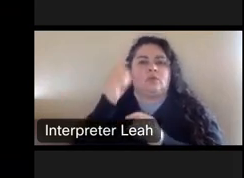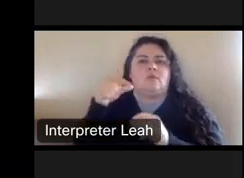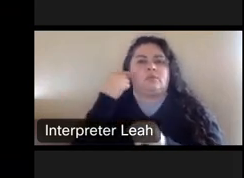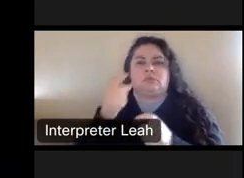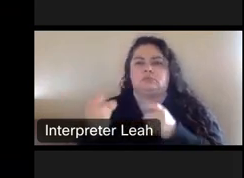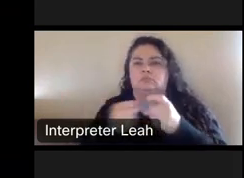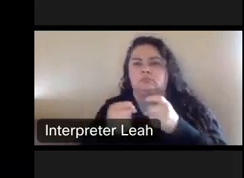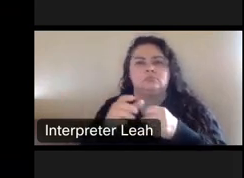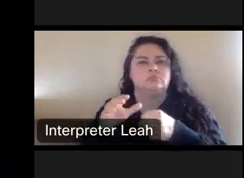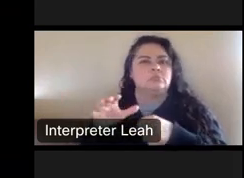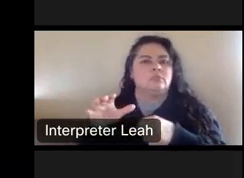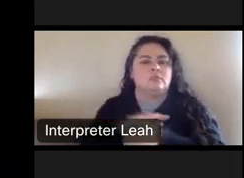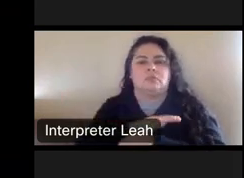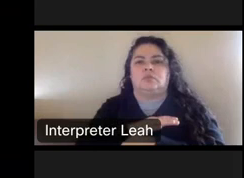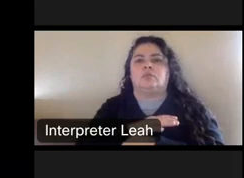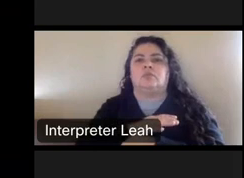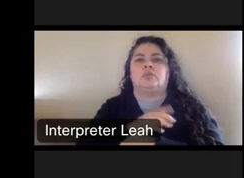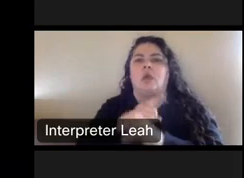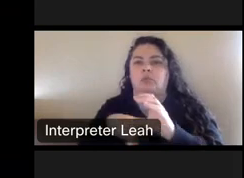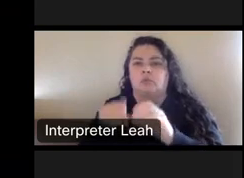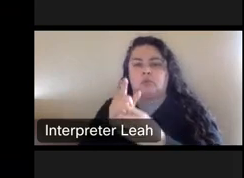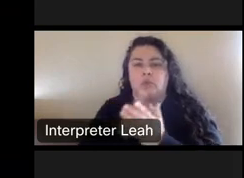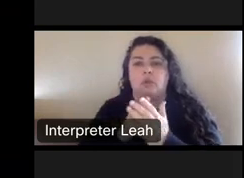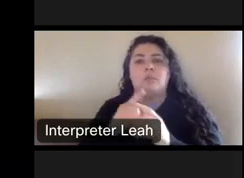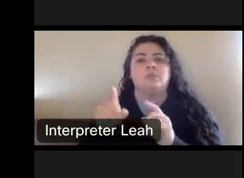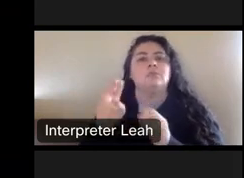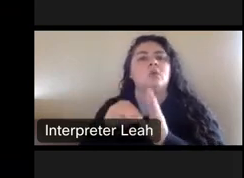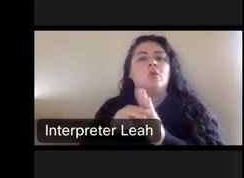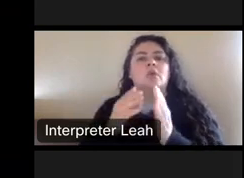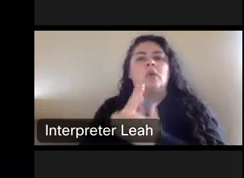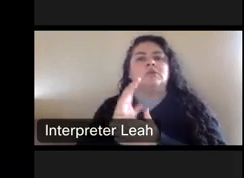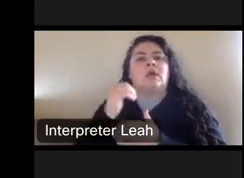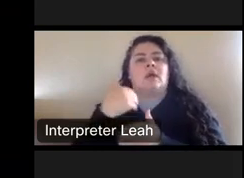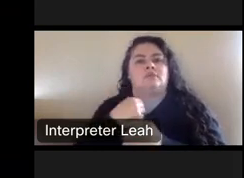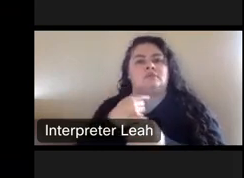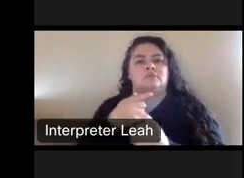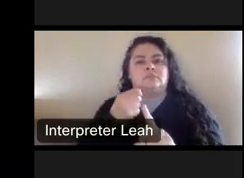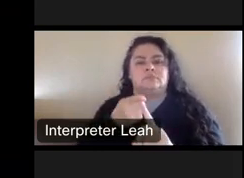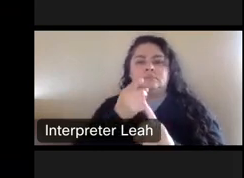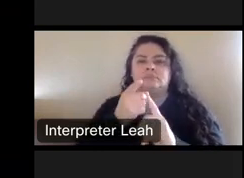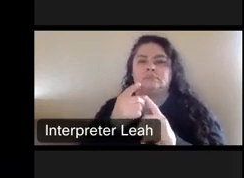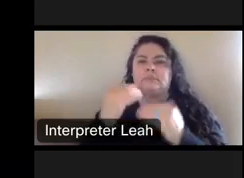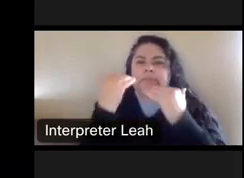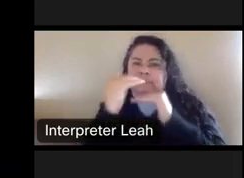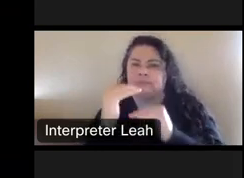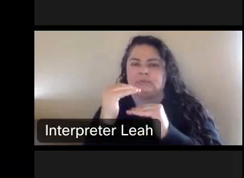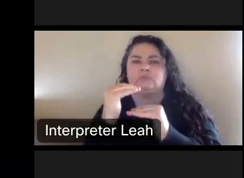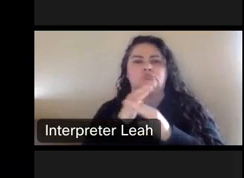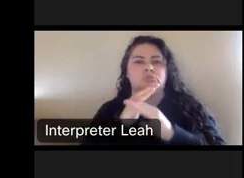However, for moral rights, some states have acted inactive specific statutes that protect the artists in those states.